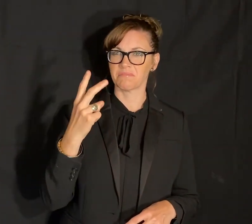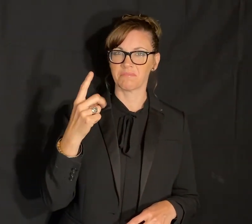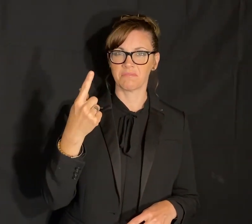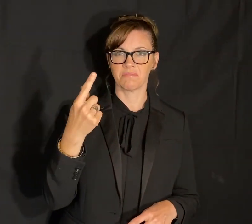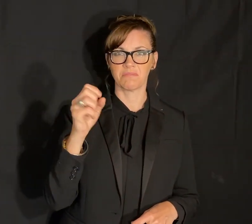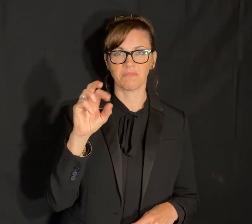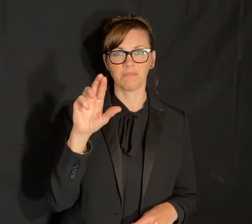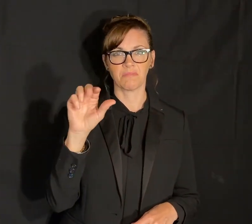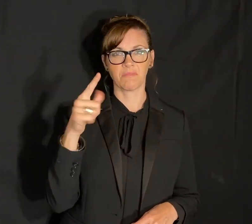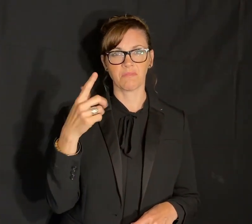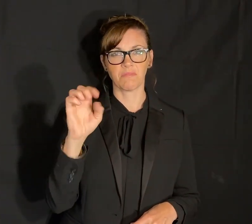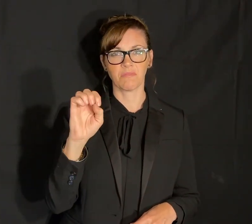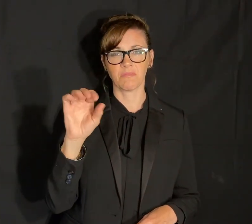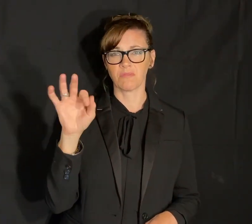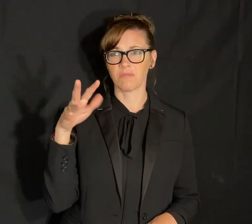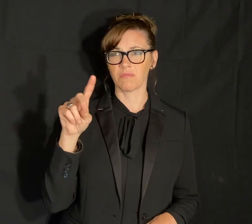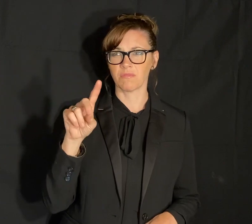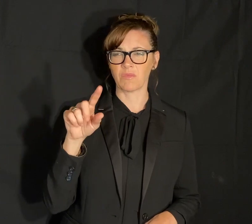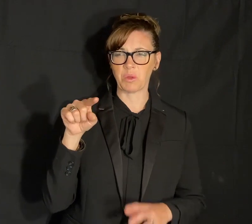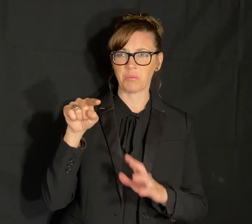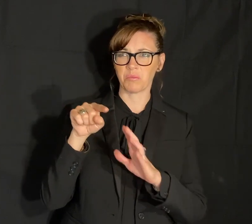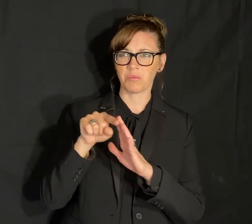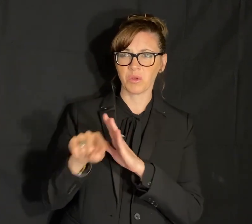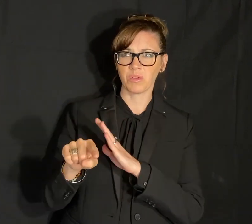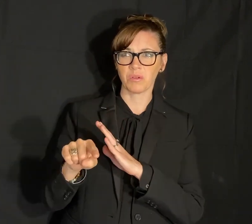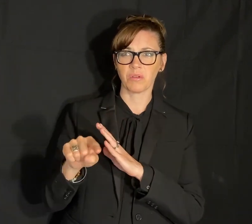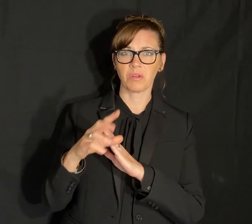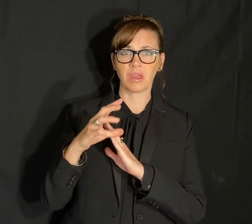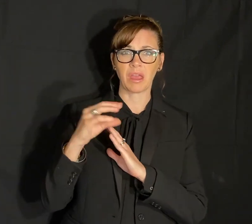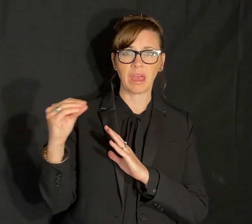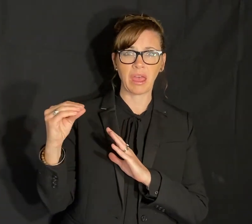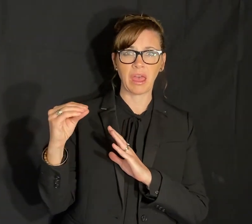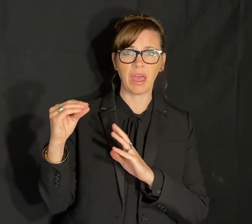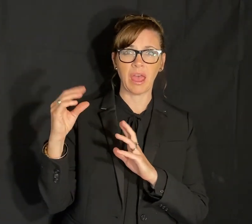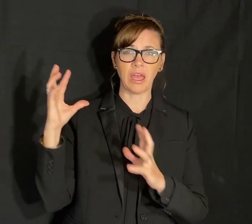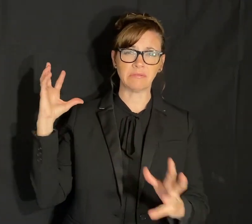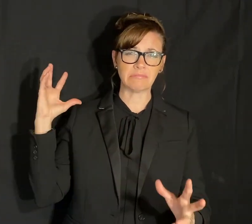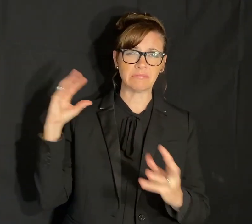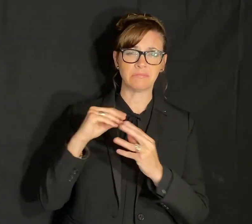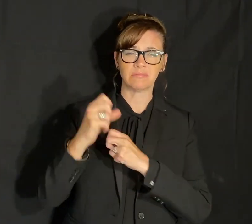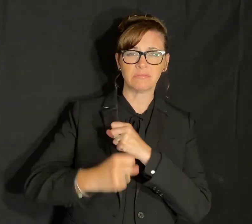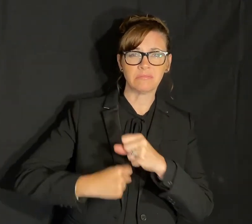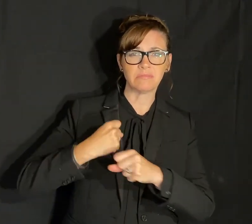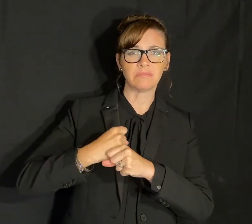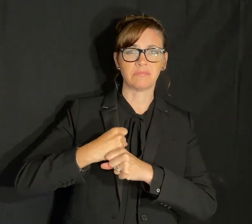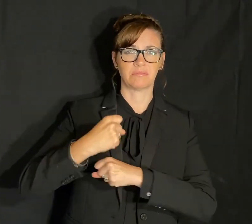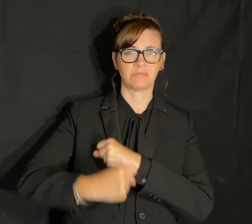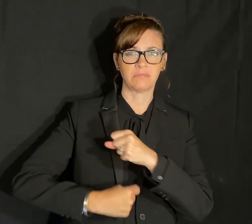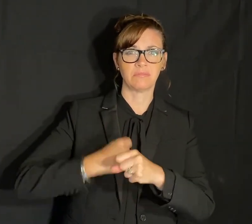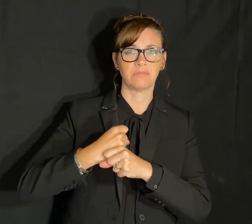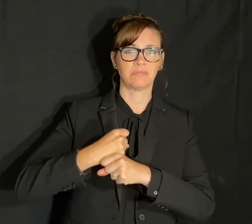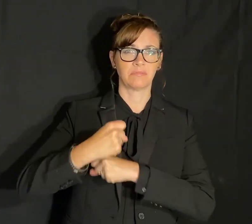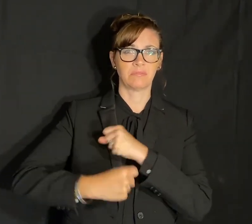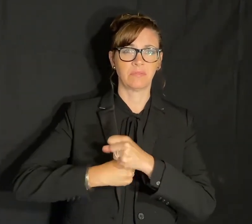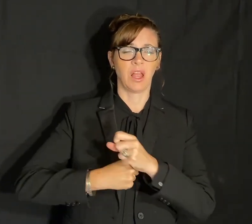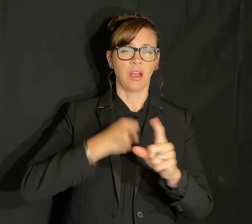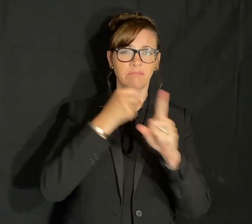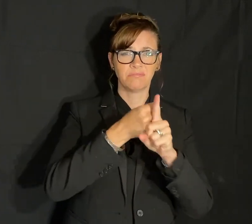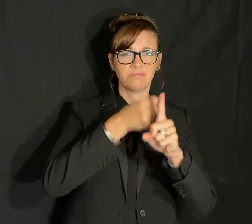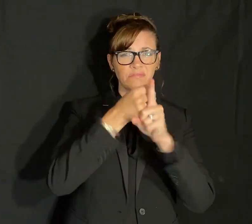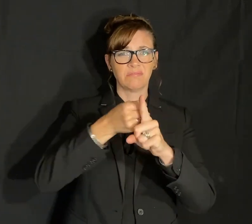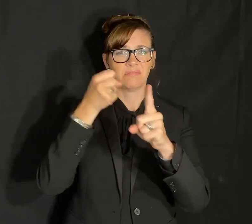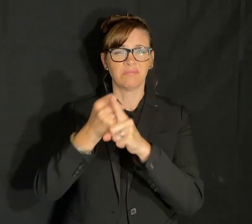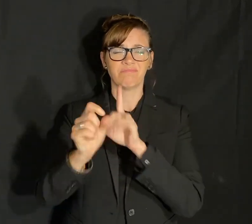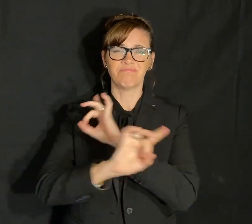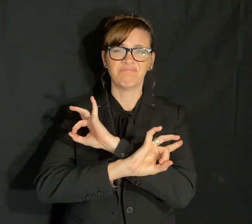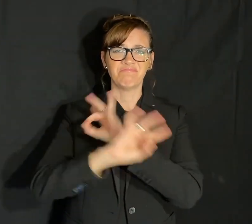George Floyd, but tragedy after tragedy in the decades before us, where history seems to repeat itself